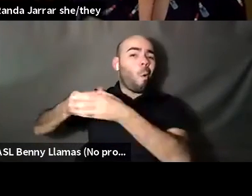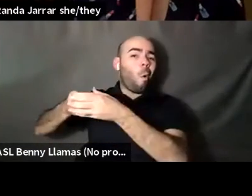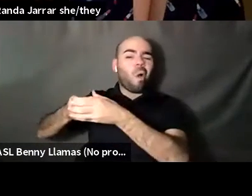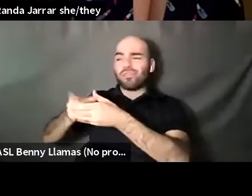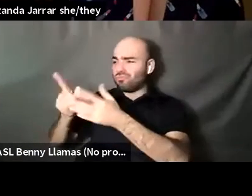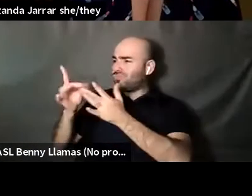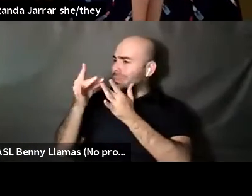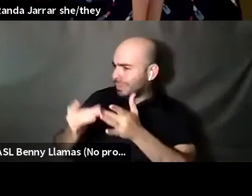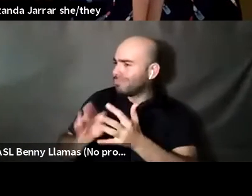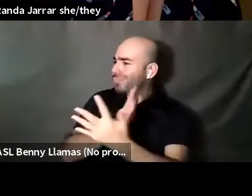We'll see you in a few minutes.